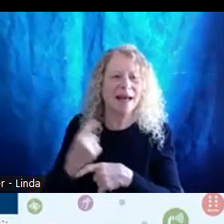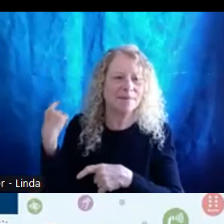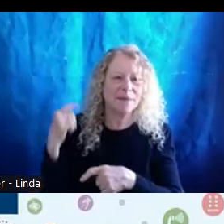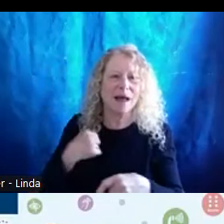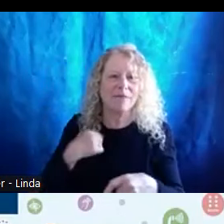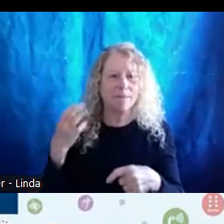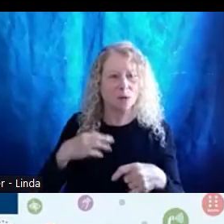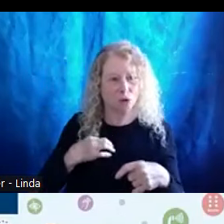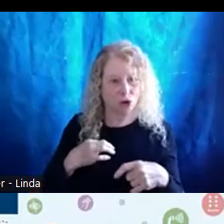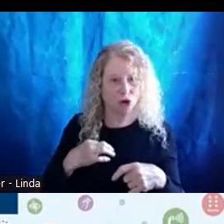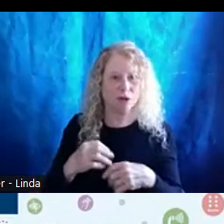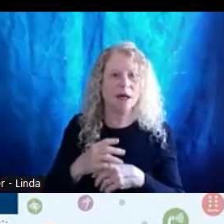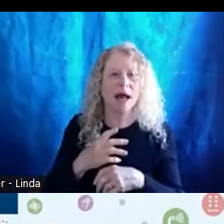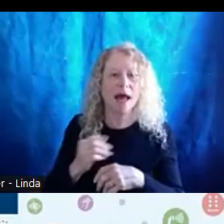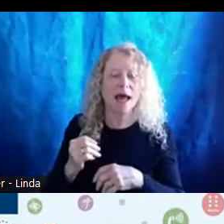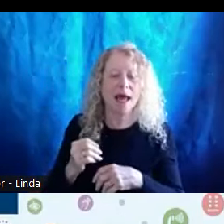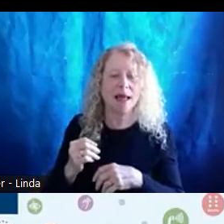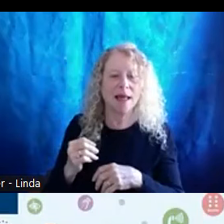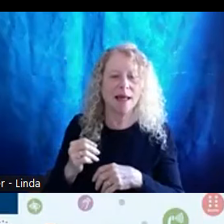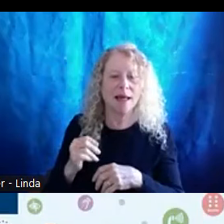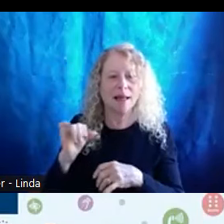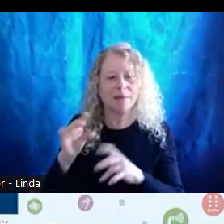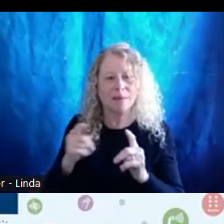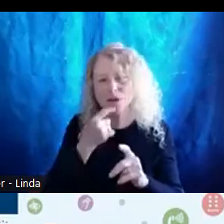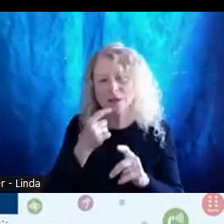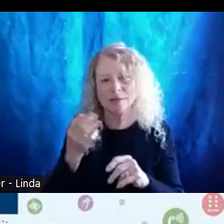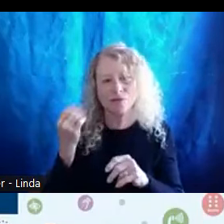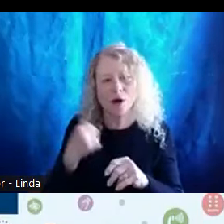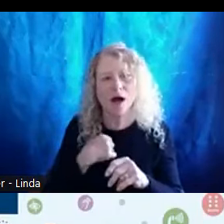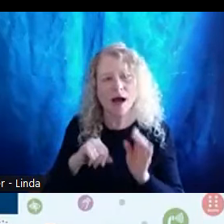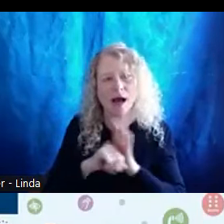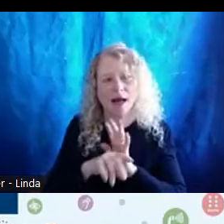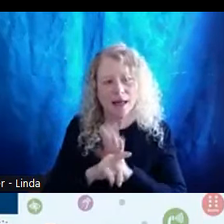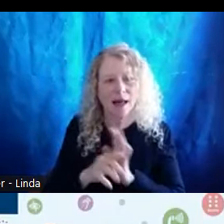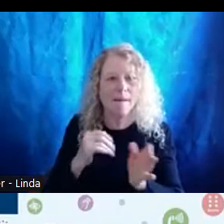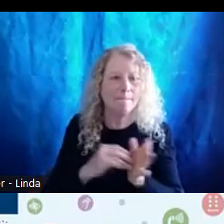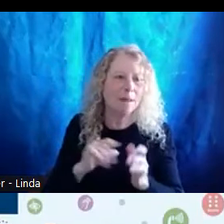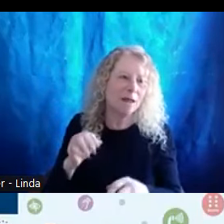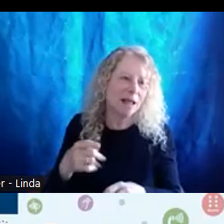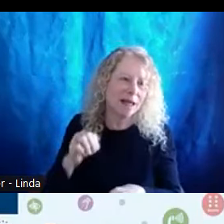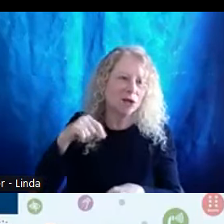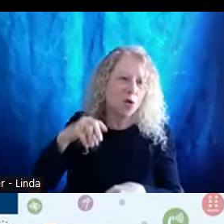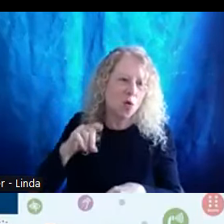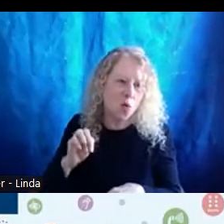And as was said earlier, I identify as middle-aged, queer and part of the